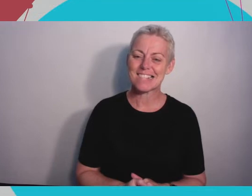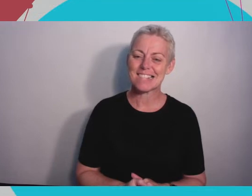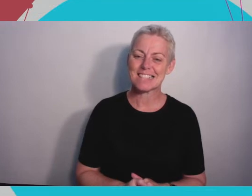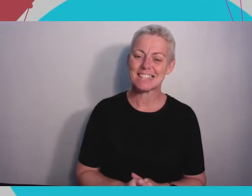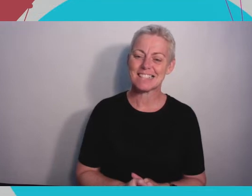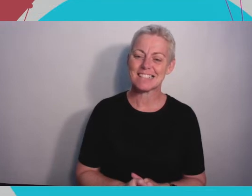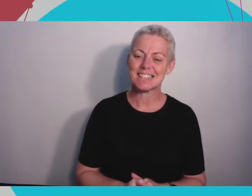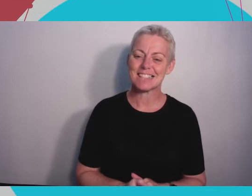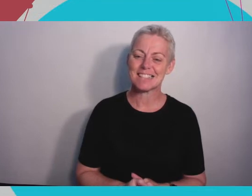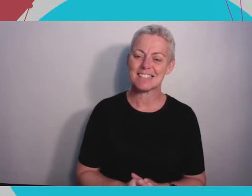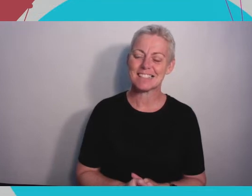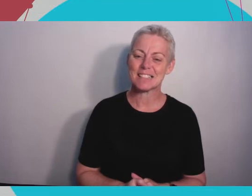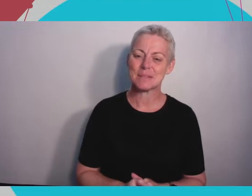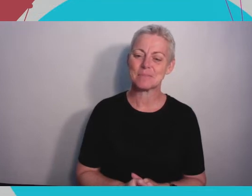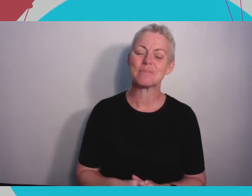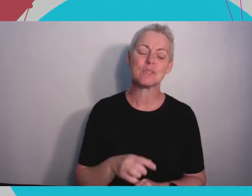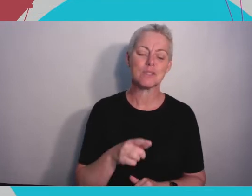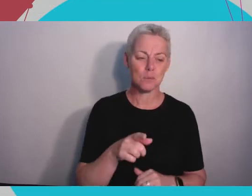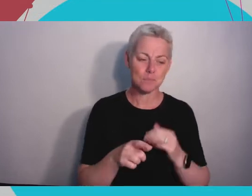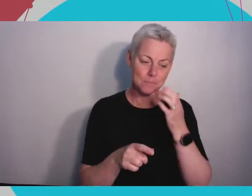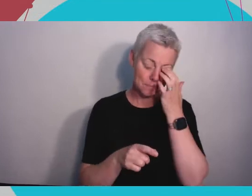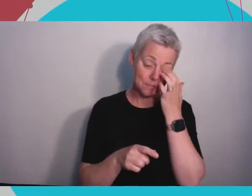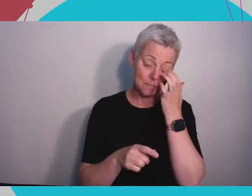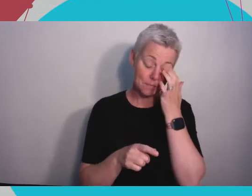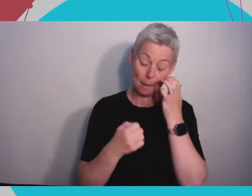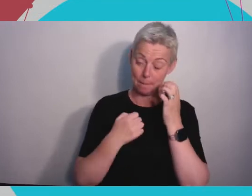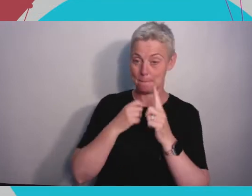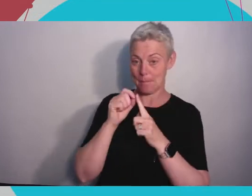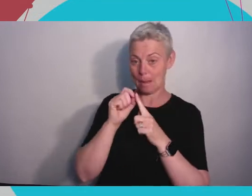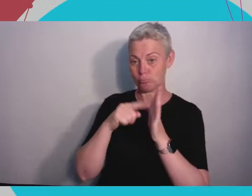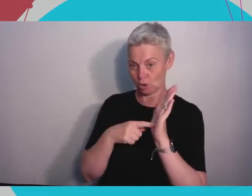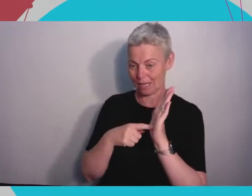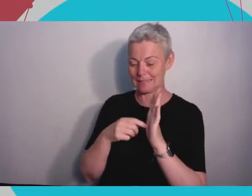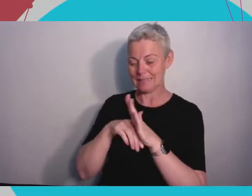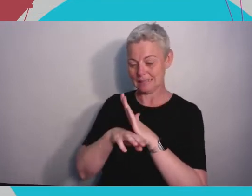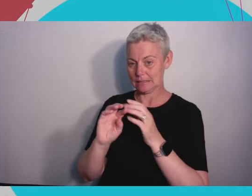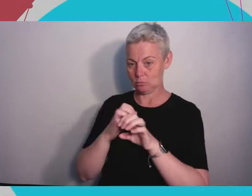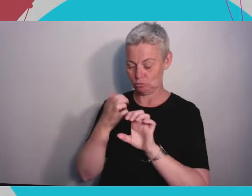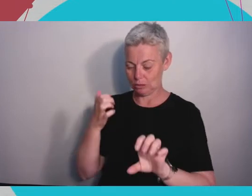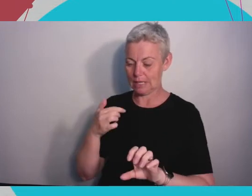the technology as part of my project in my undergrad degree and one of the great things